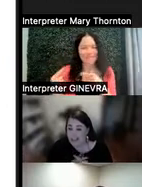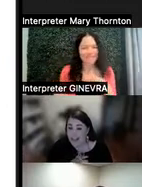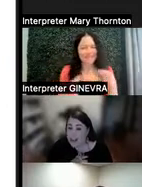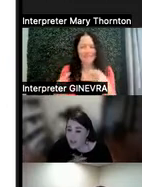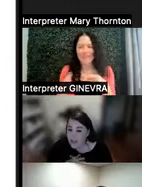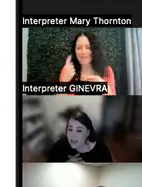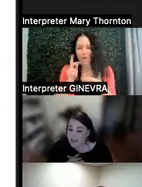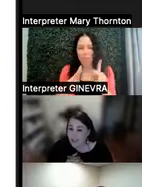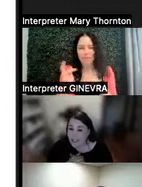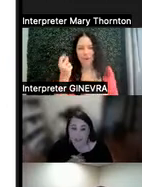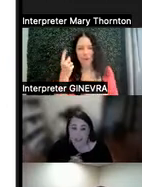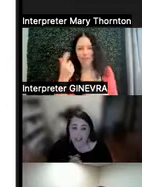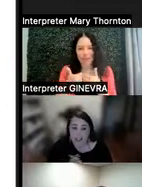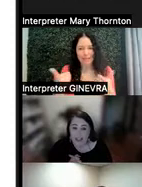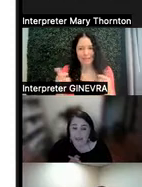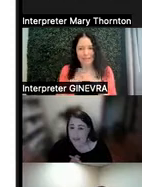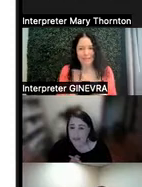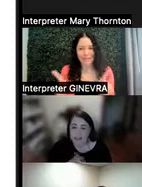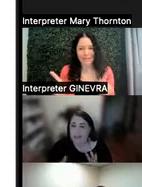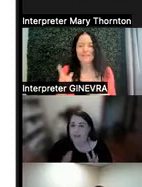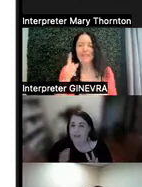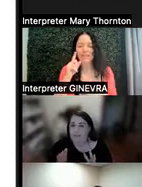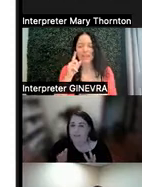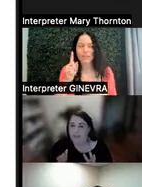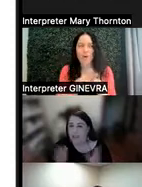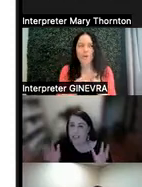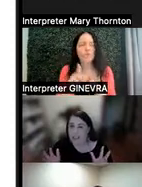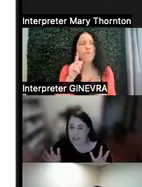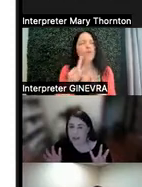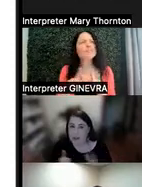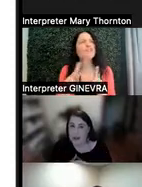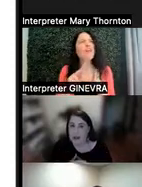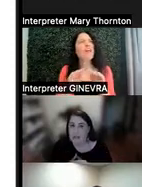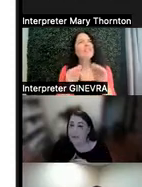I also think for different levels, I don't want to say levels, but, people